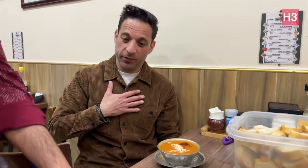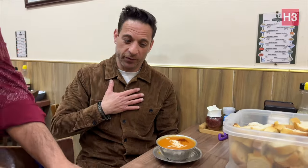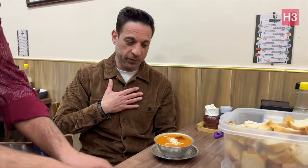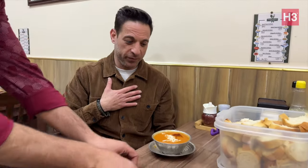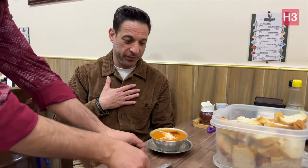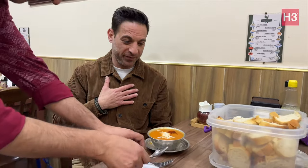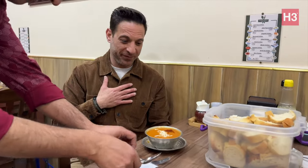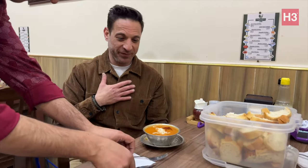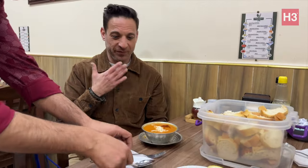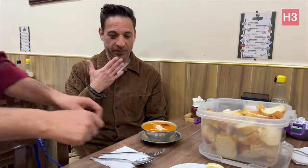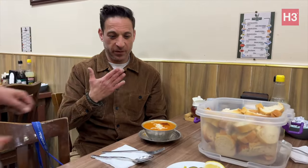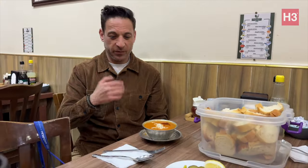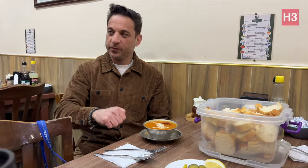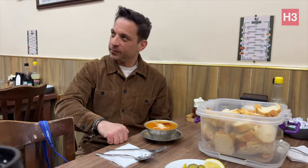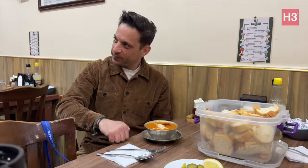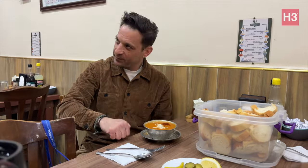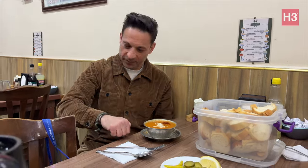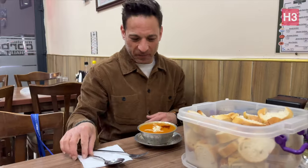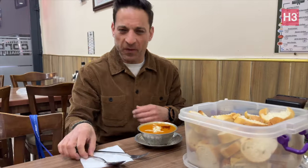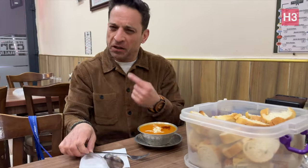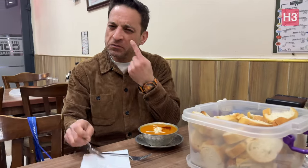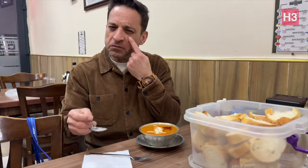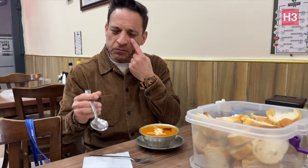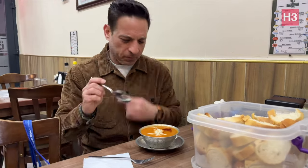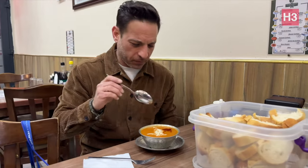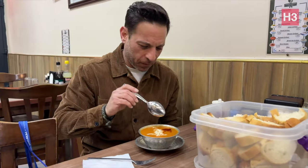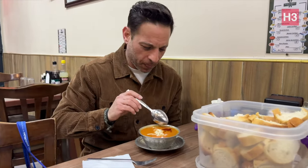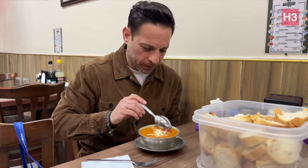[Memnos]: Thank you. Thank you. Let's see.